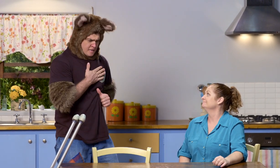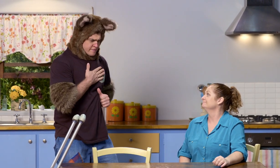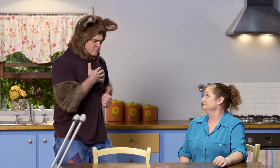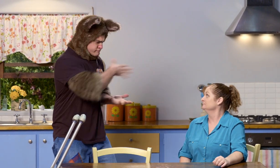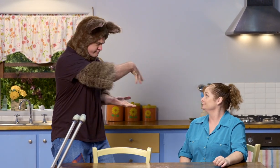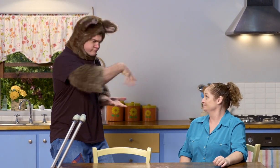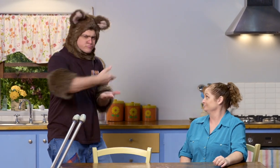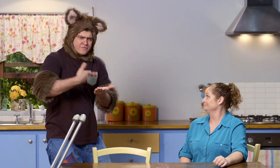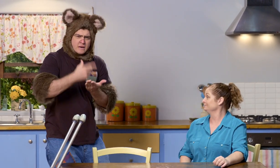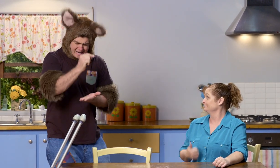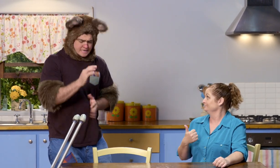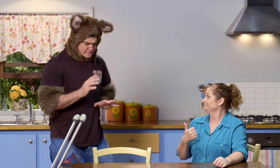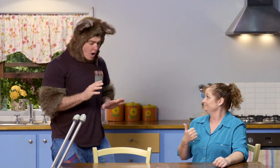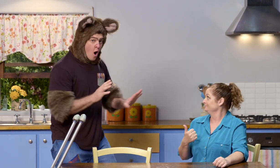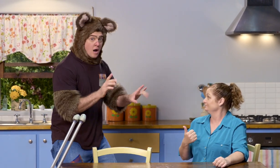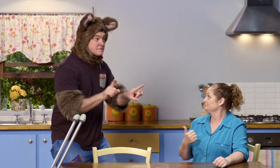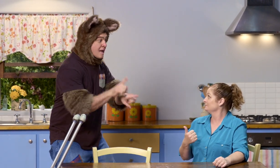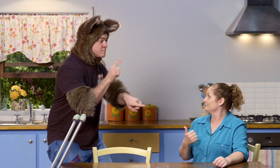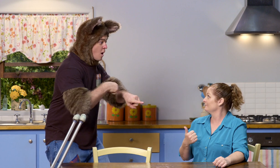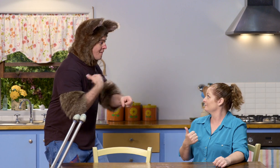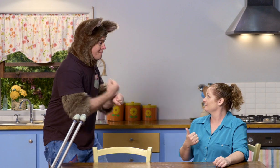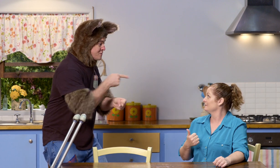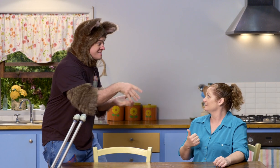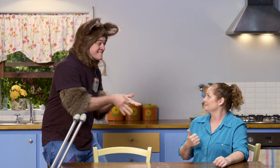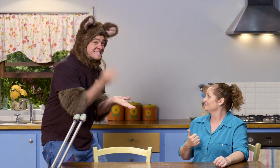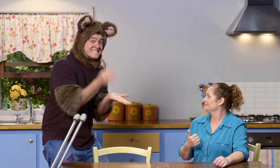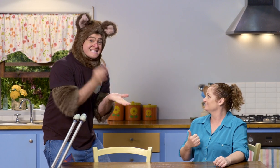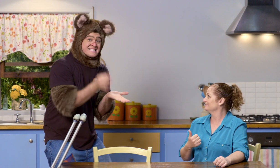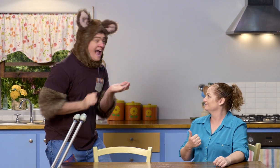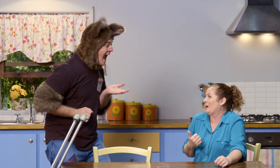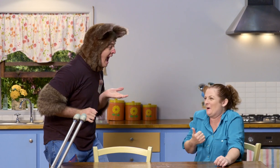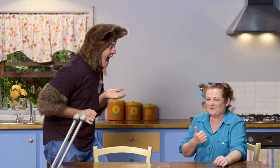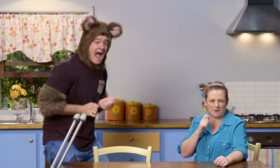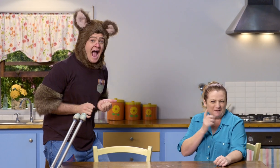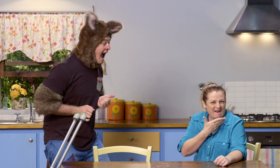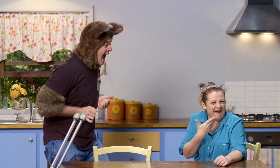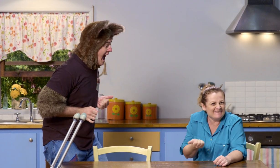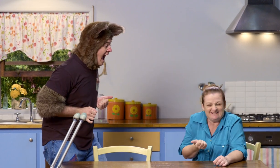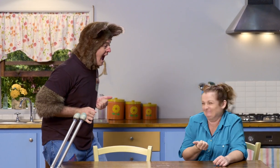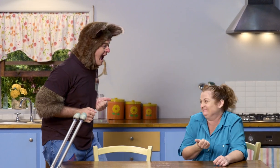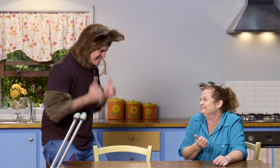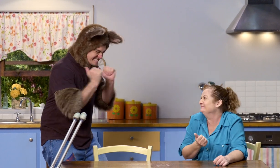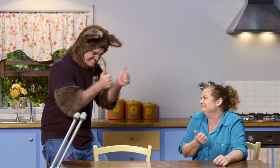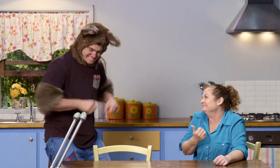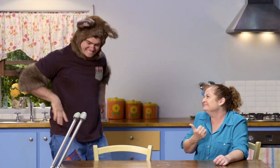I can make my own breakfast, Sally. And while I do that, I can make you a cup of tea. Oh, that would be lovely.